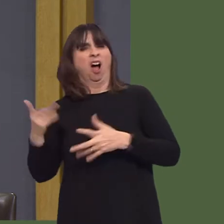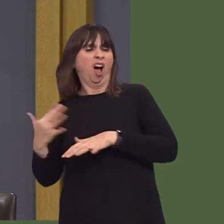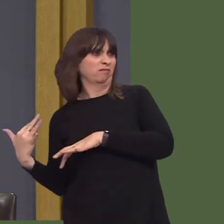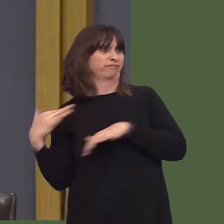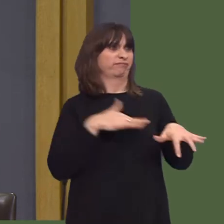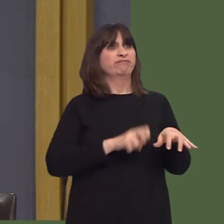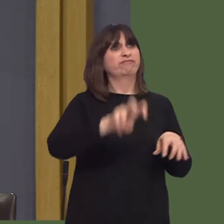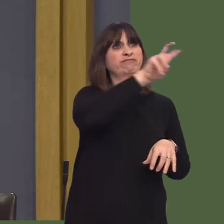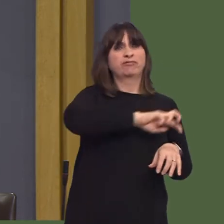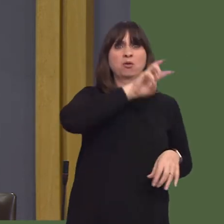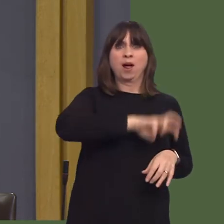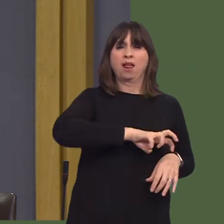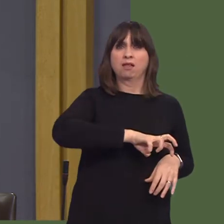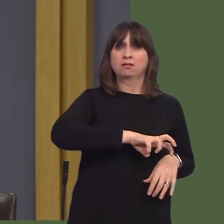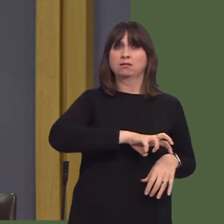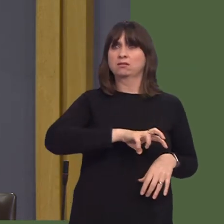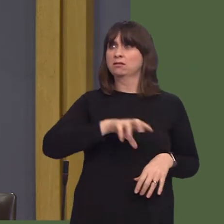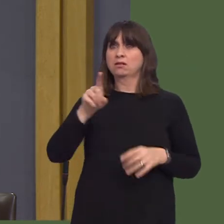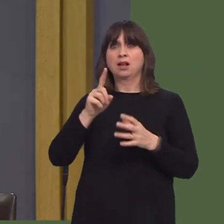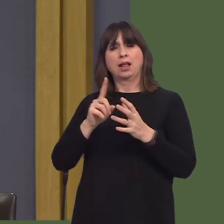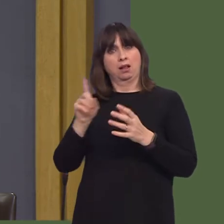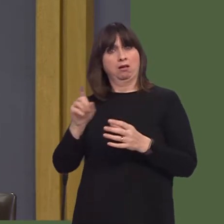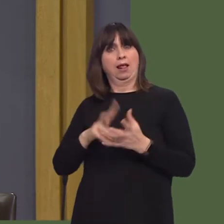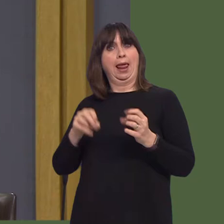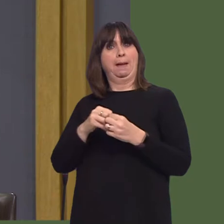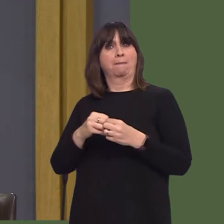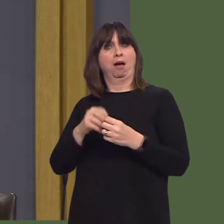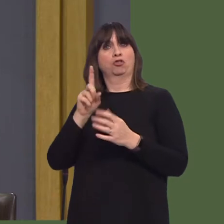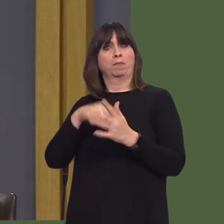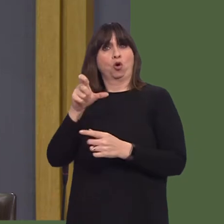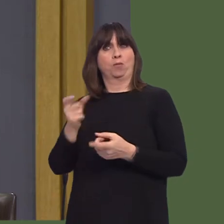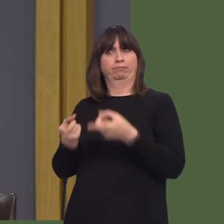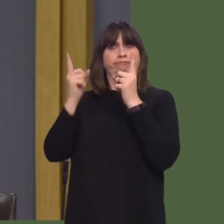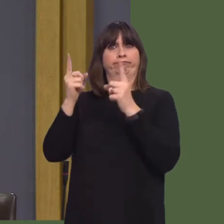Carwyn Jones AM: Well, it's already the case that we know there are challenges with